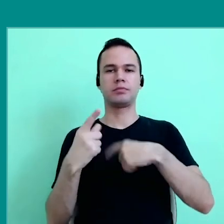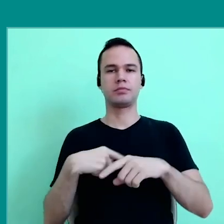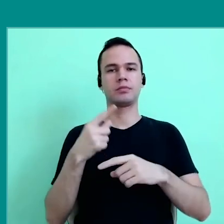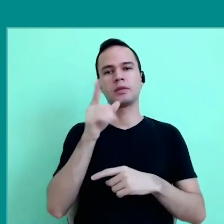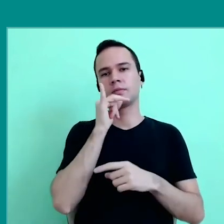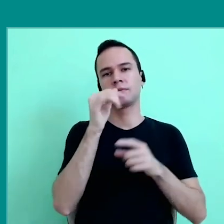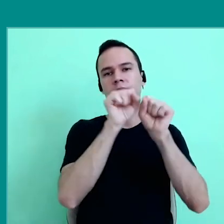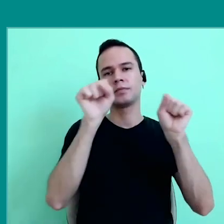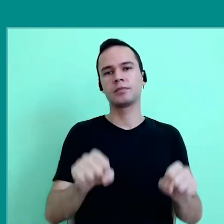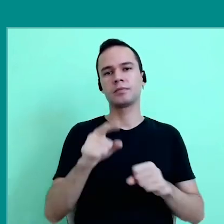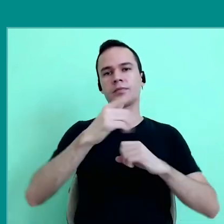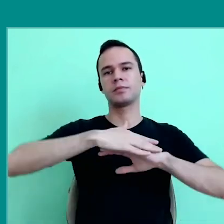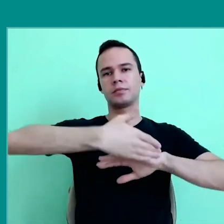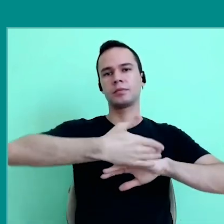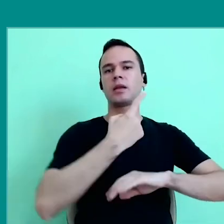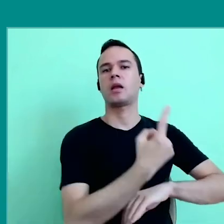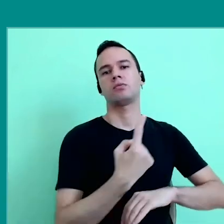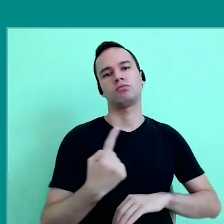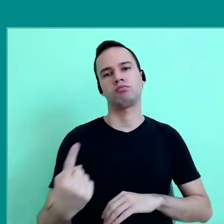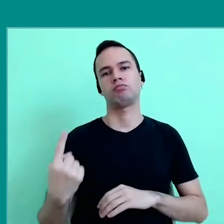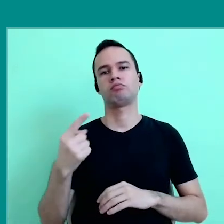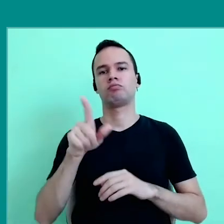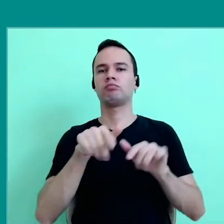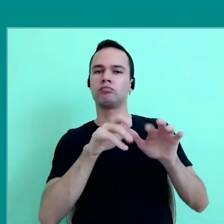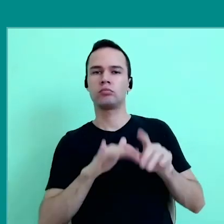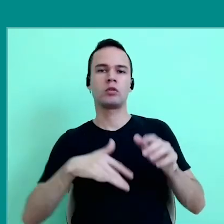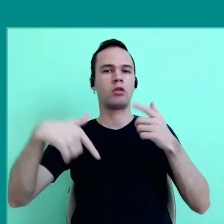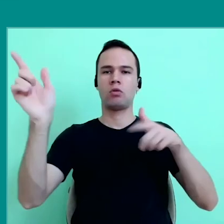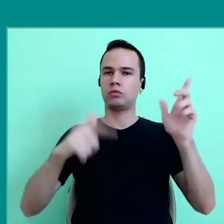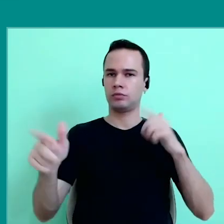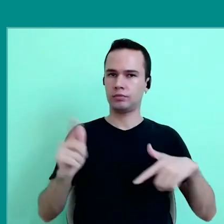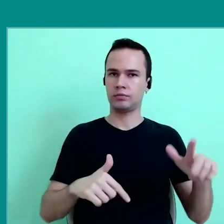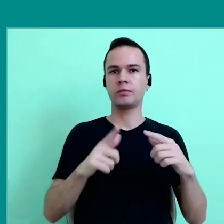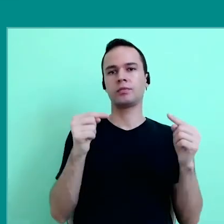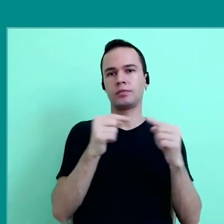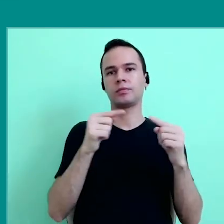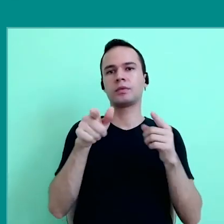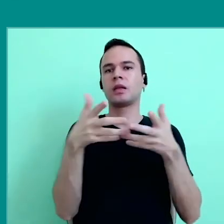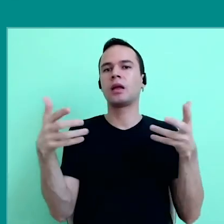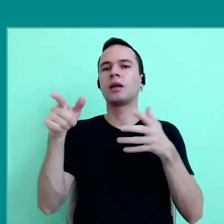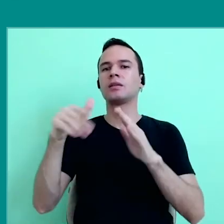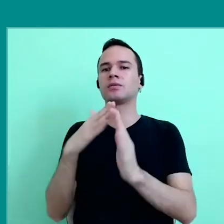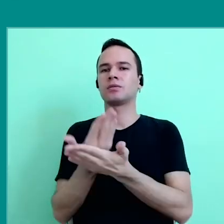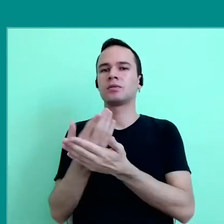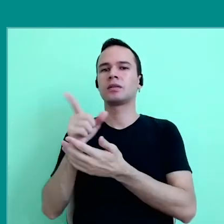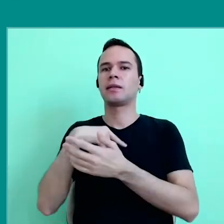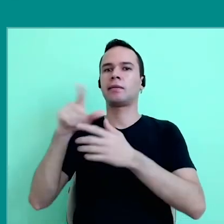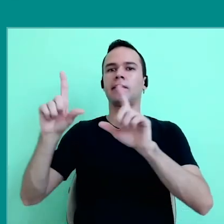Programs like: Um Computador por Aluno, "One Laptop Per Child" and many others, for classrooms with screens,